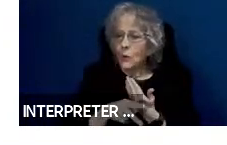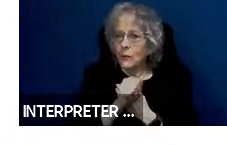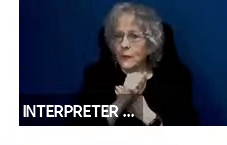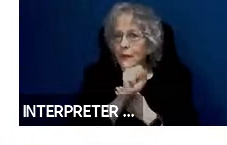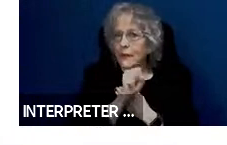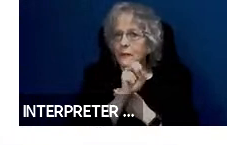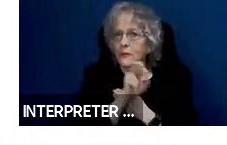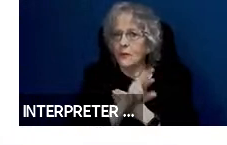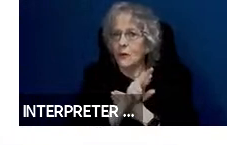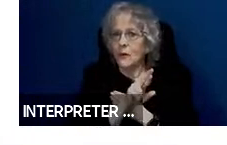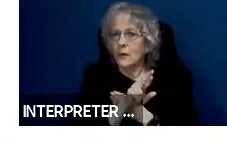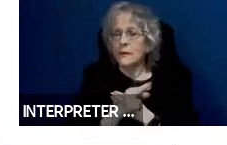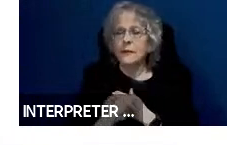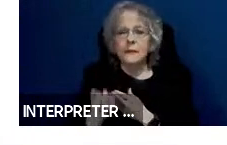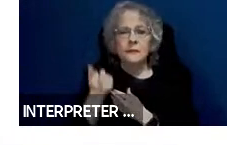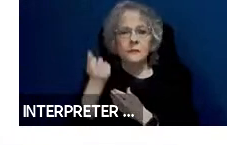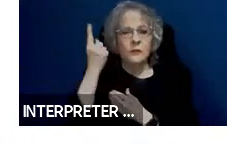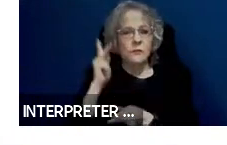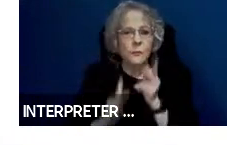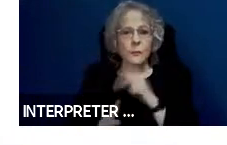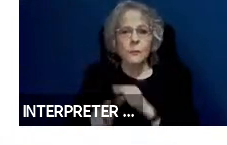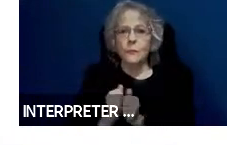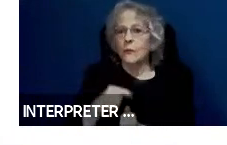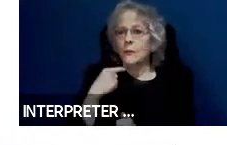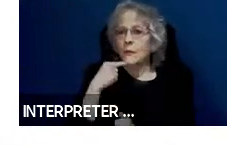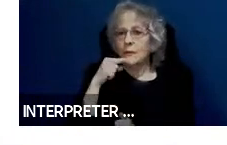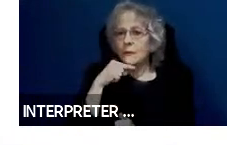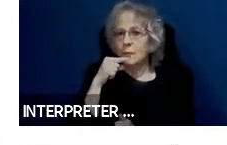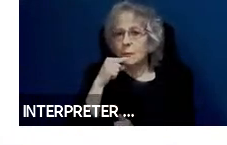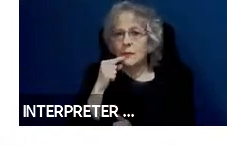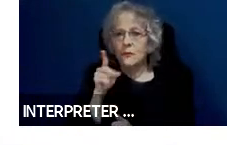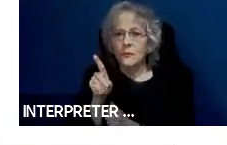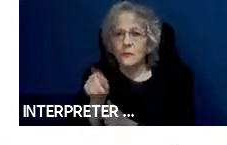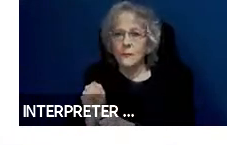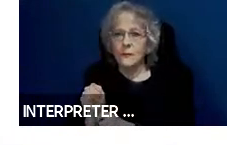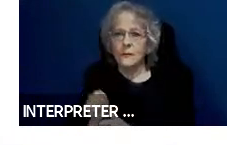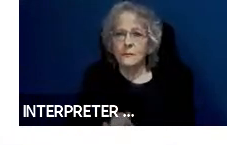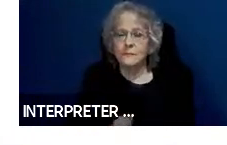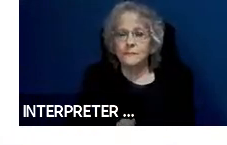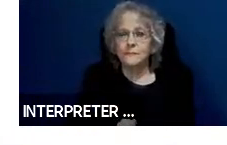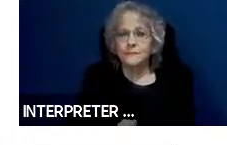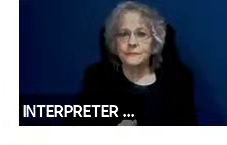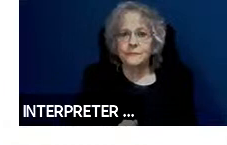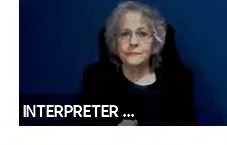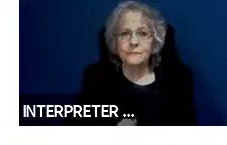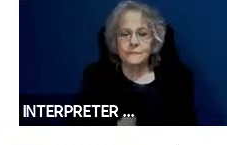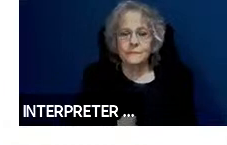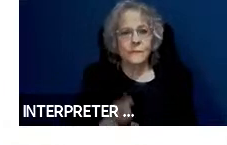to understand people with speech disabilities. One of the things we noticed is that